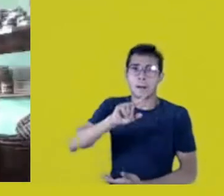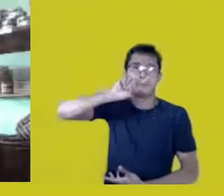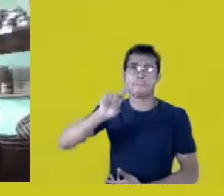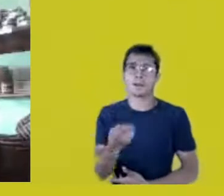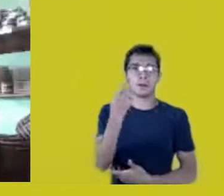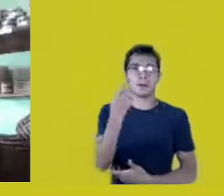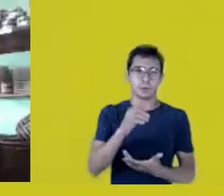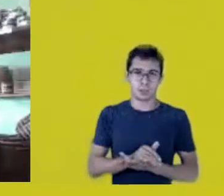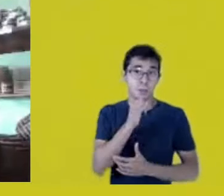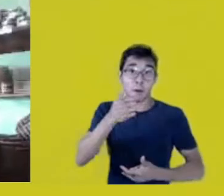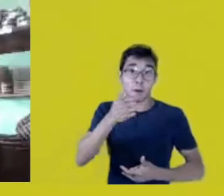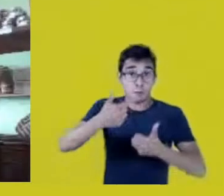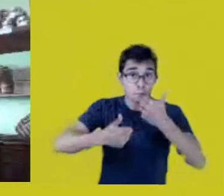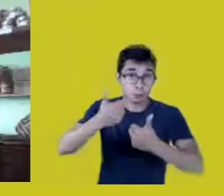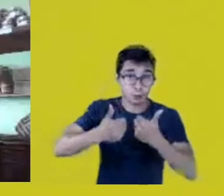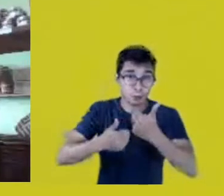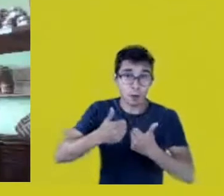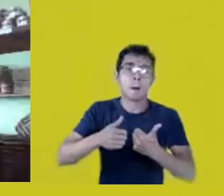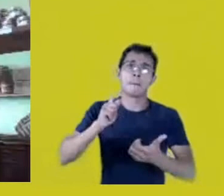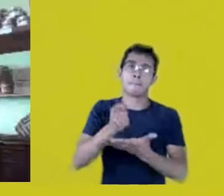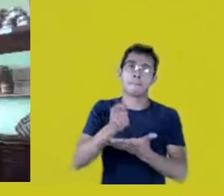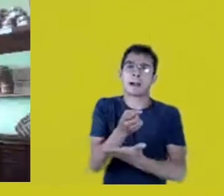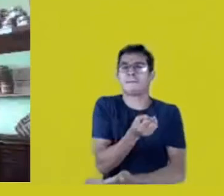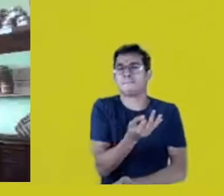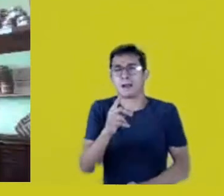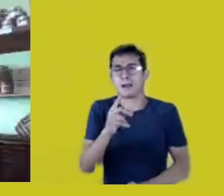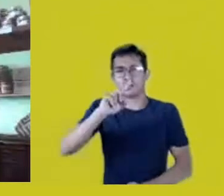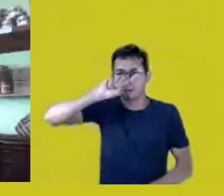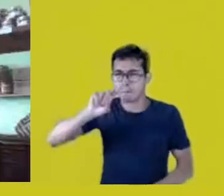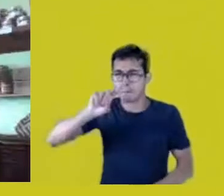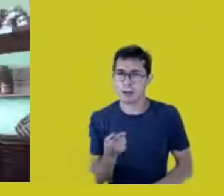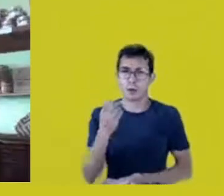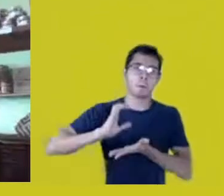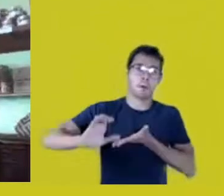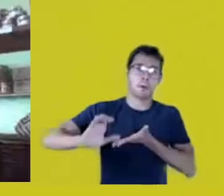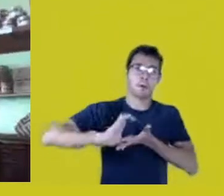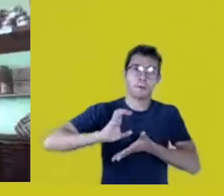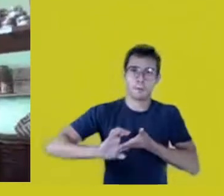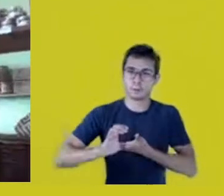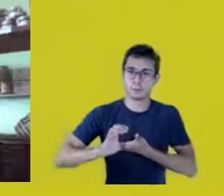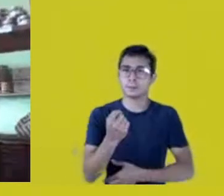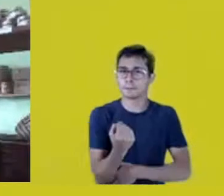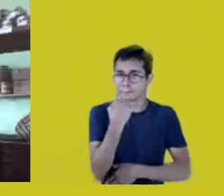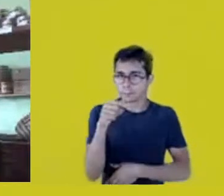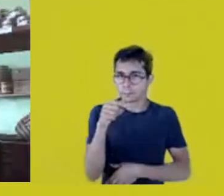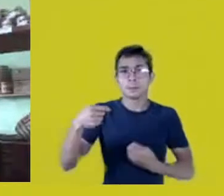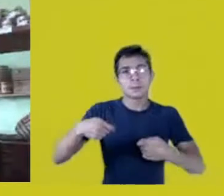Right? So, there’s a contradiction, and I think we need to face it.